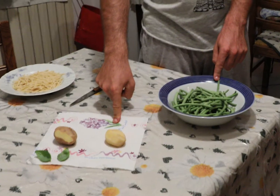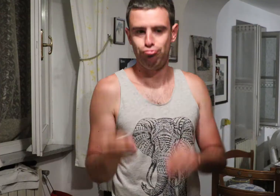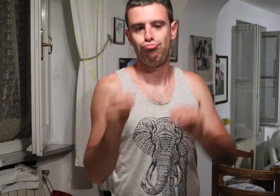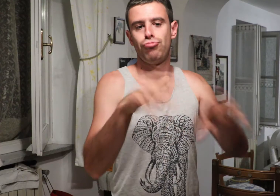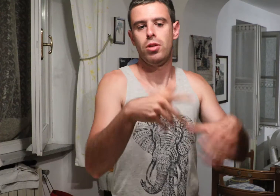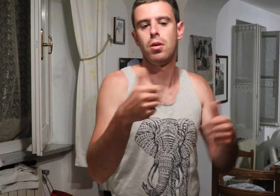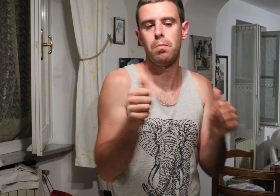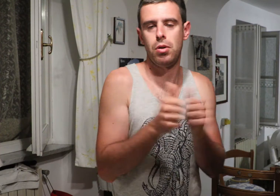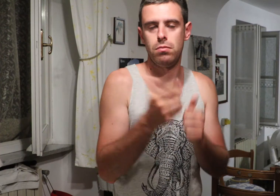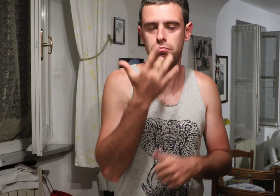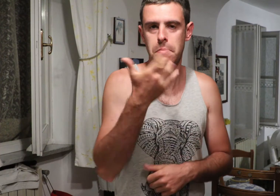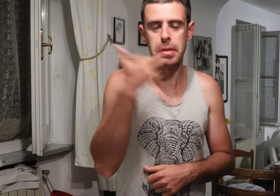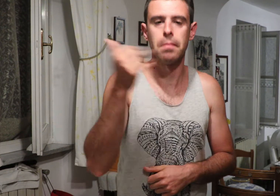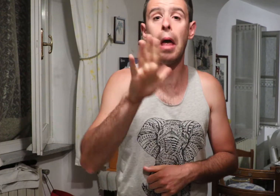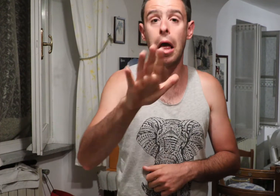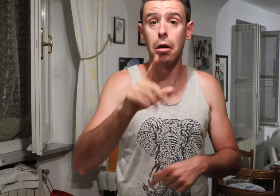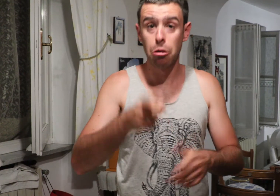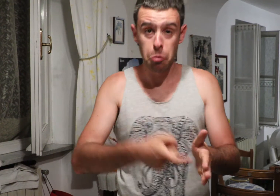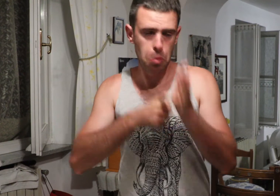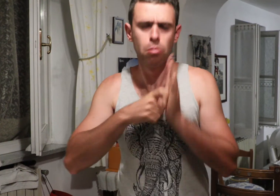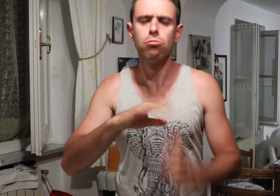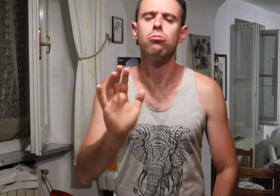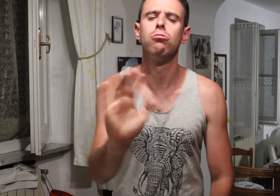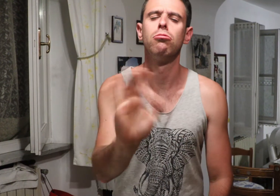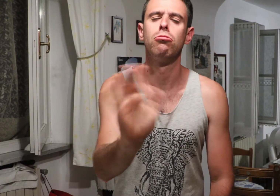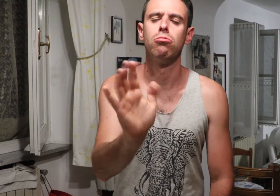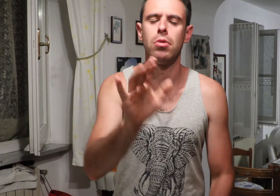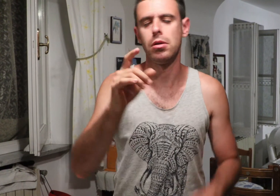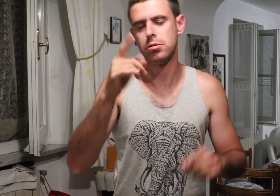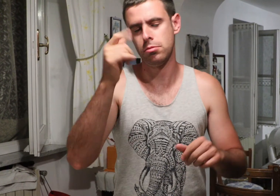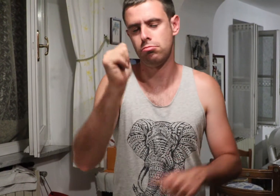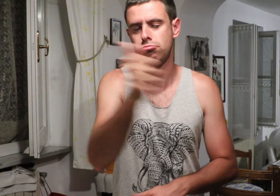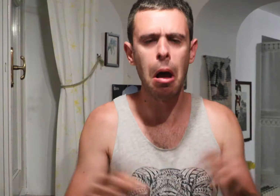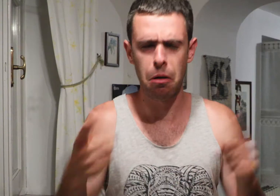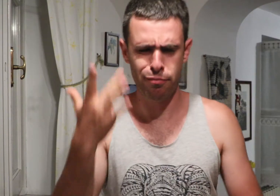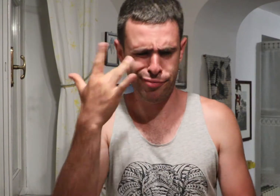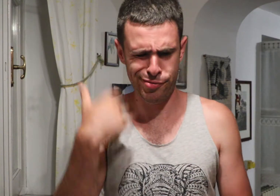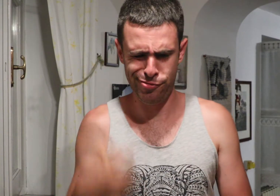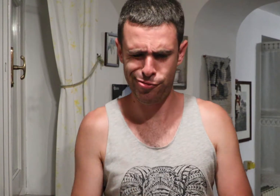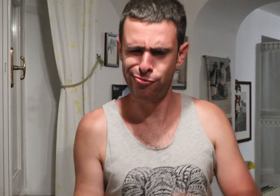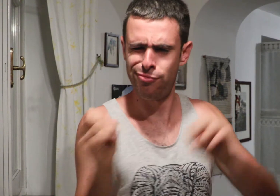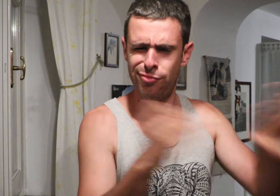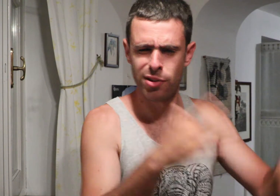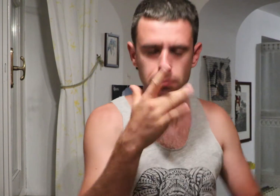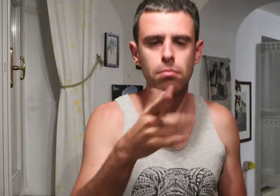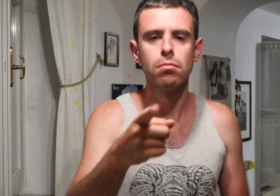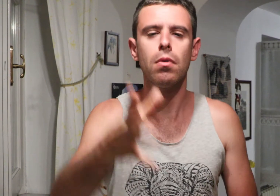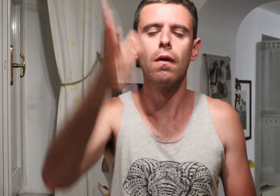You can add a potato and a green bean to the pesto. It is not a requirement. But why am I adding both?